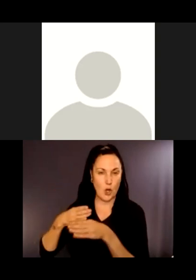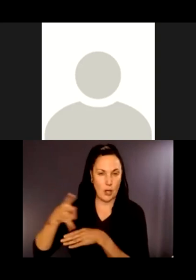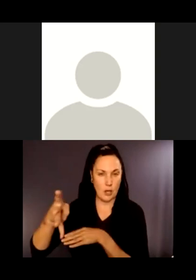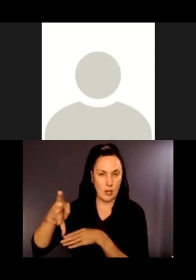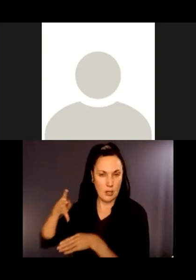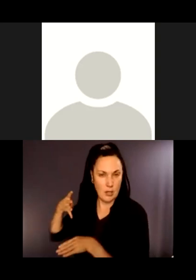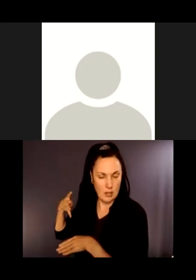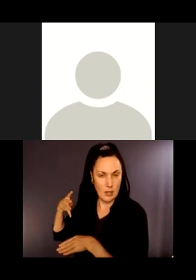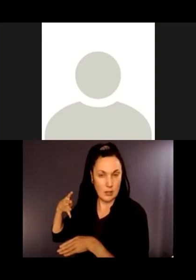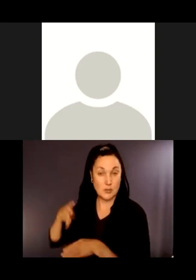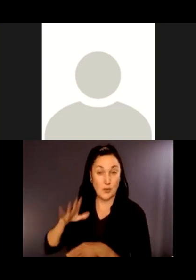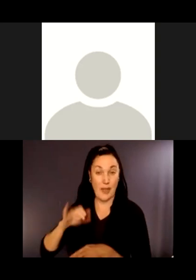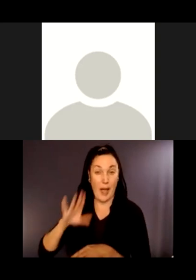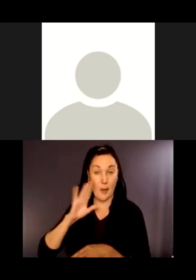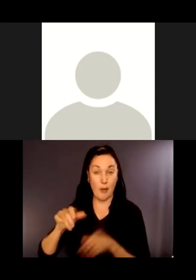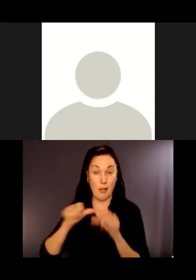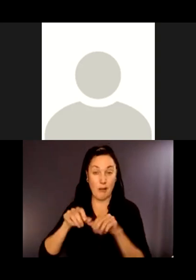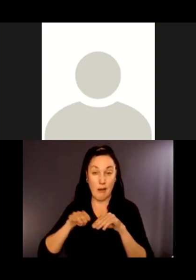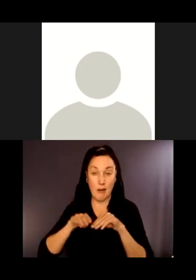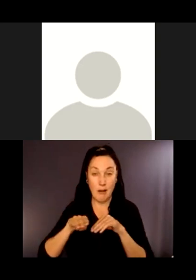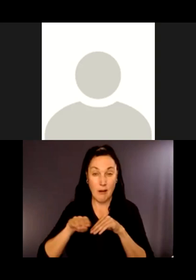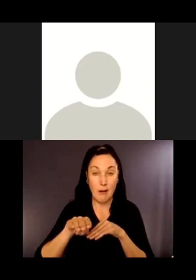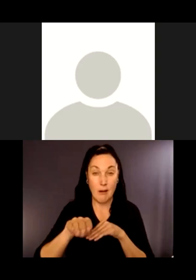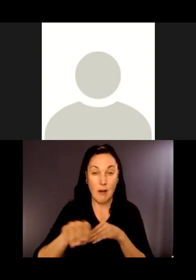Then close to the first bridge.